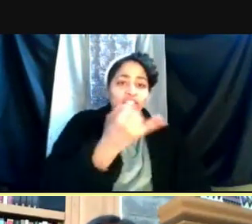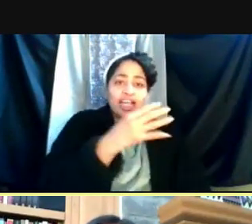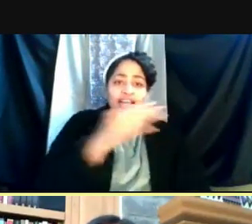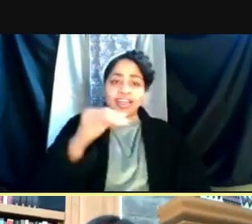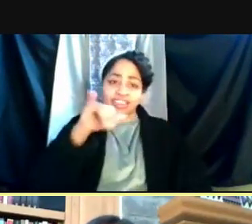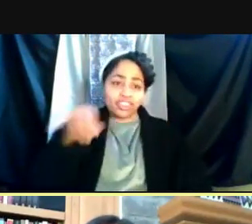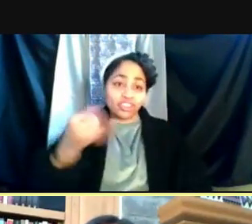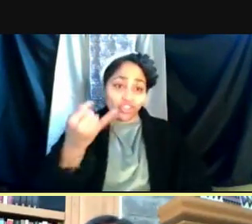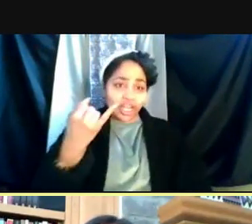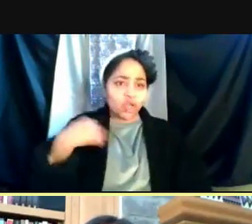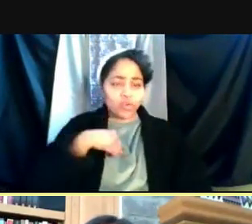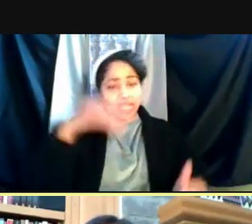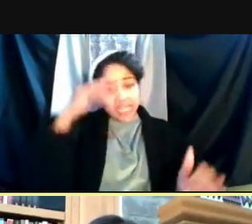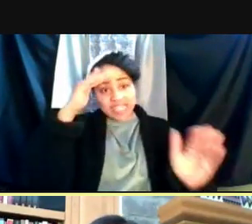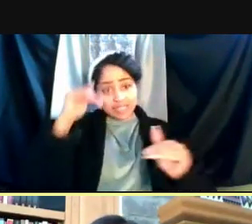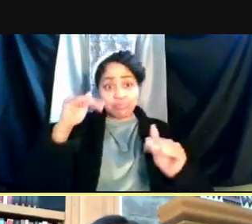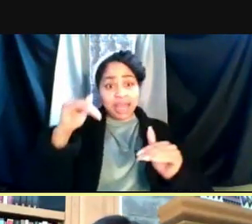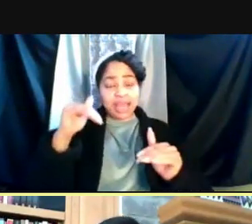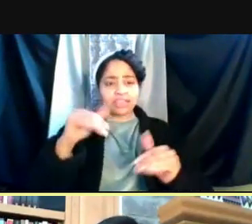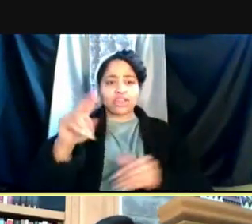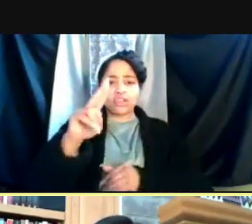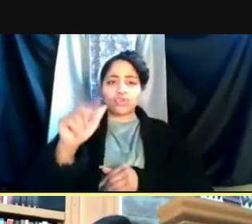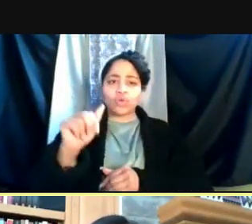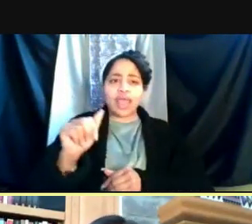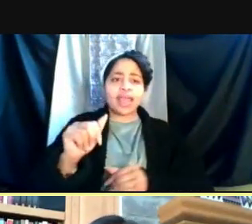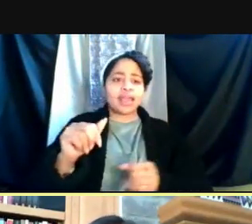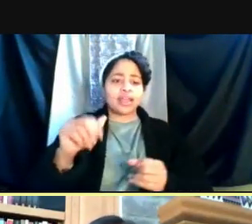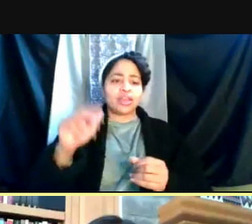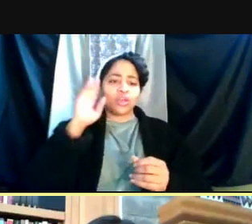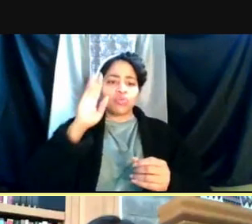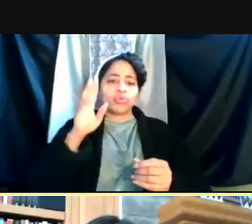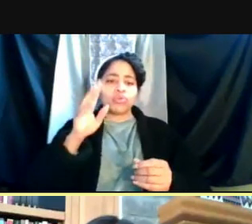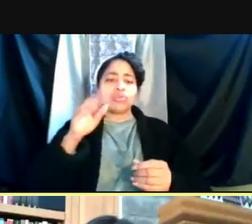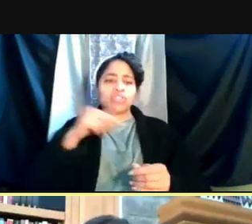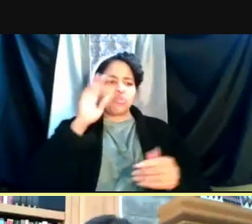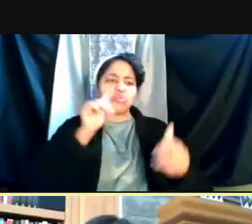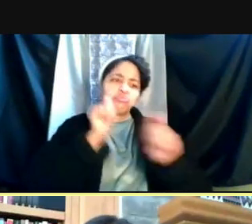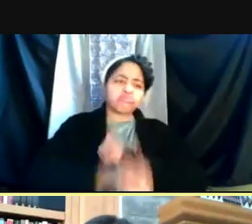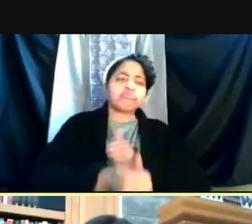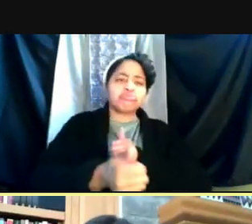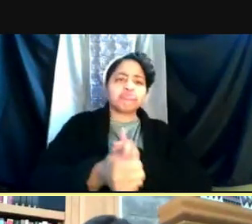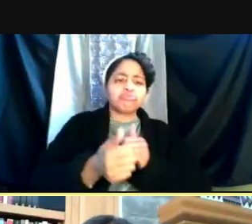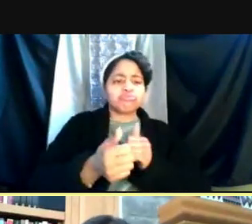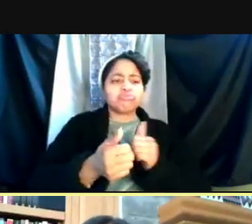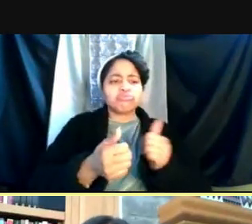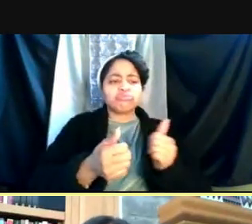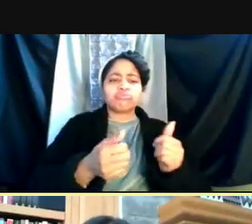that the EUA will come through as soon as Monday. And I know it's upsetting for people